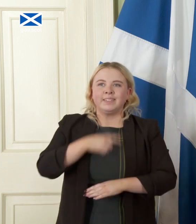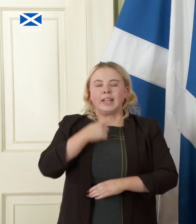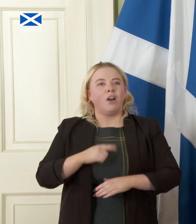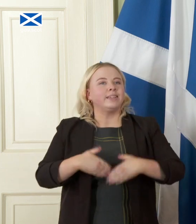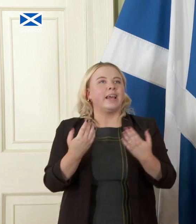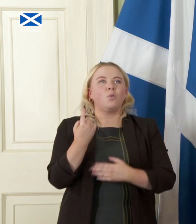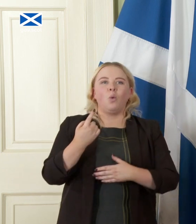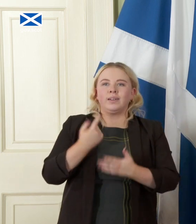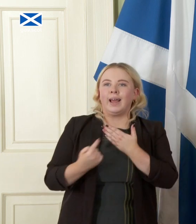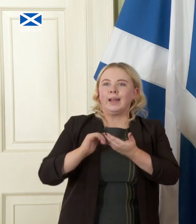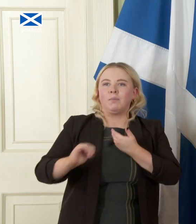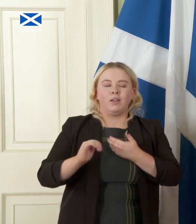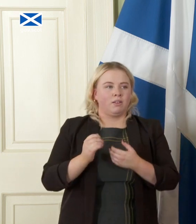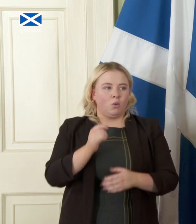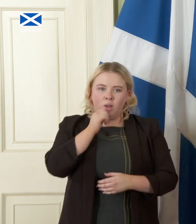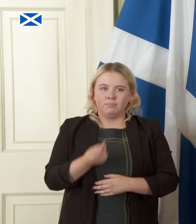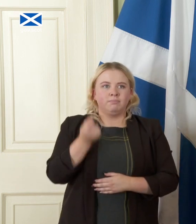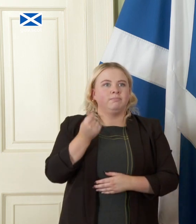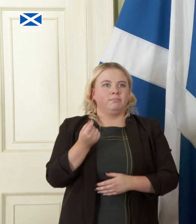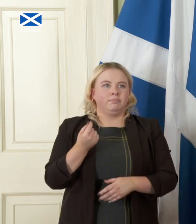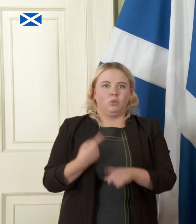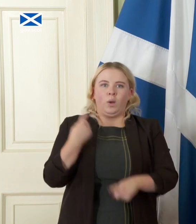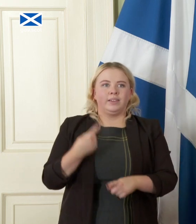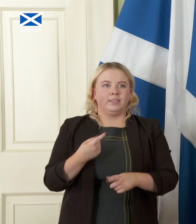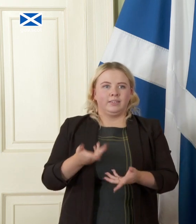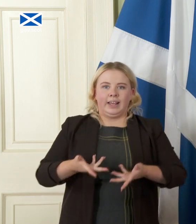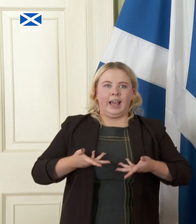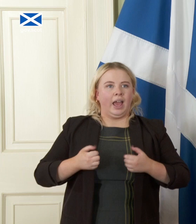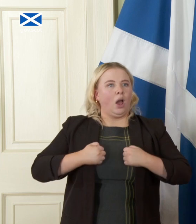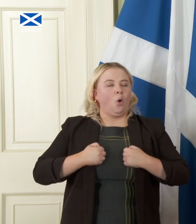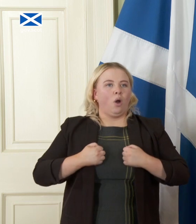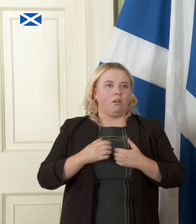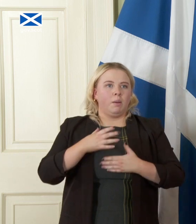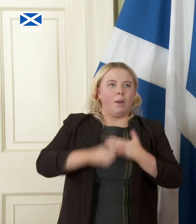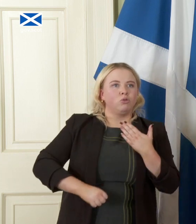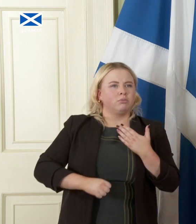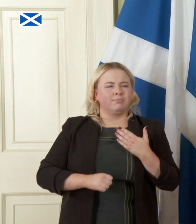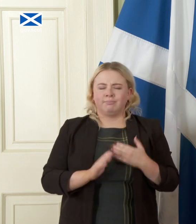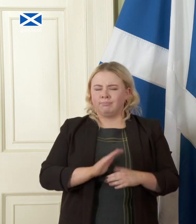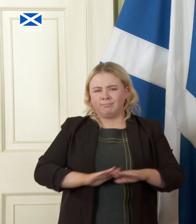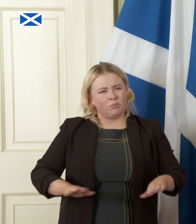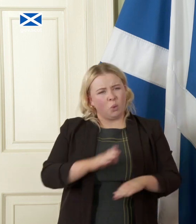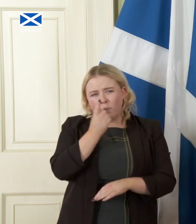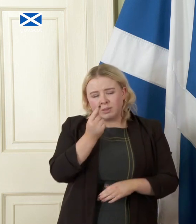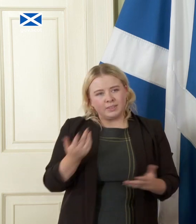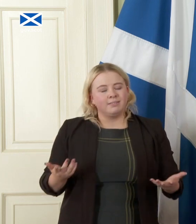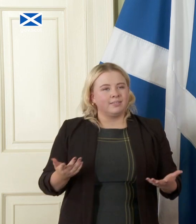of independence we will suddenly have our own currency that is not possible we need to make a